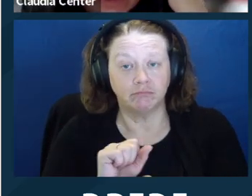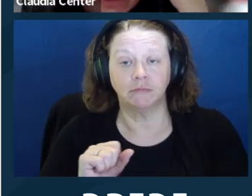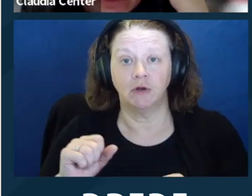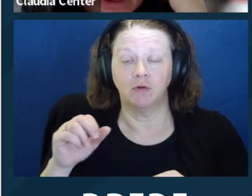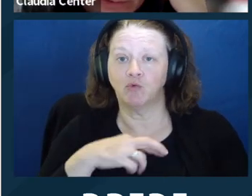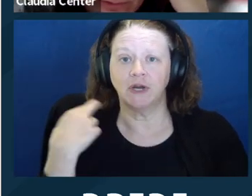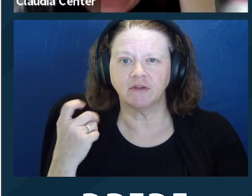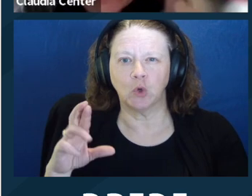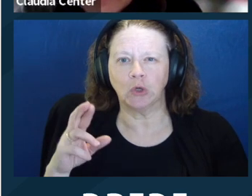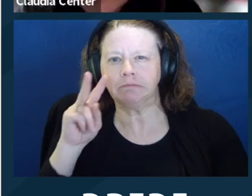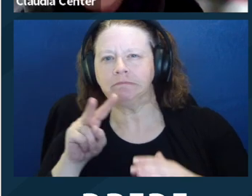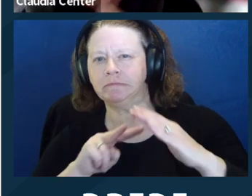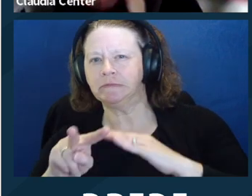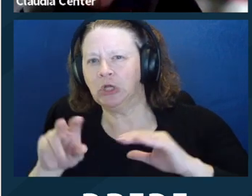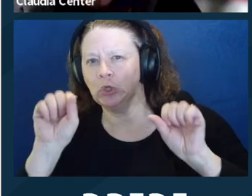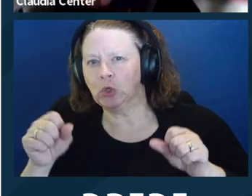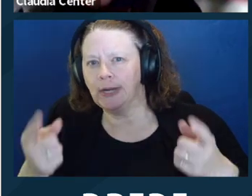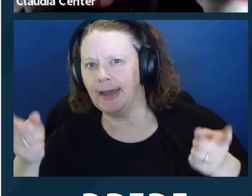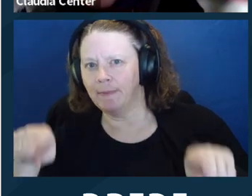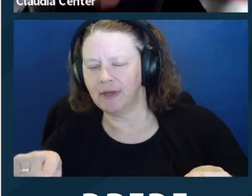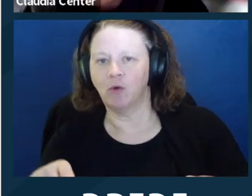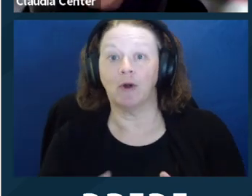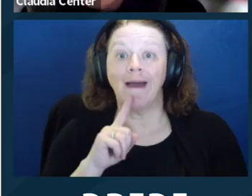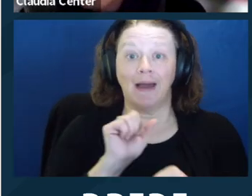adverse consequences. In other words, the pros and the cons. So